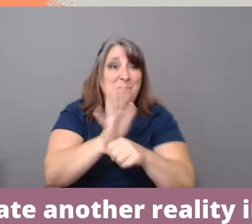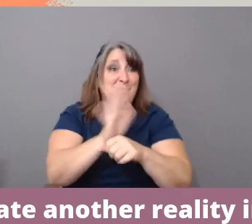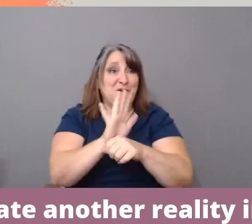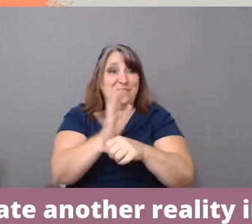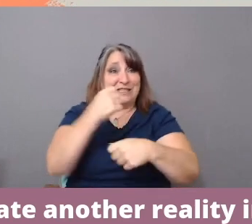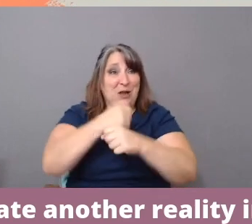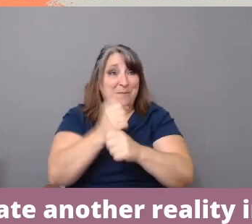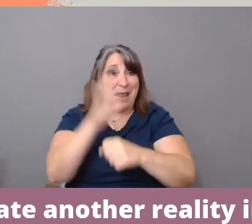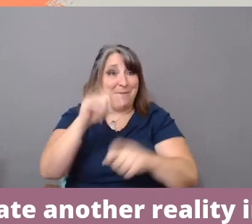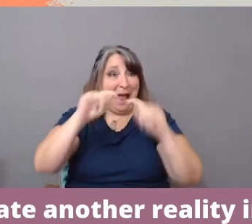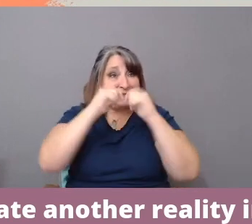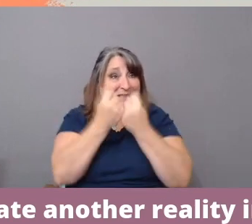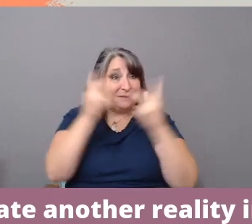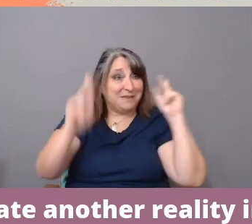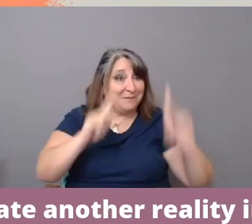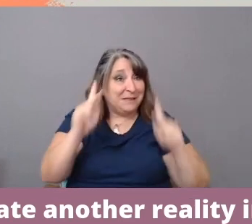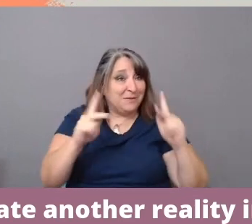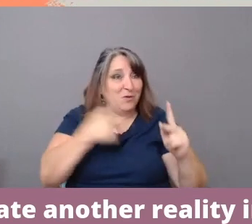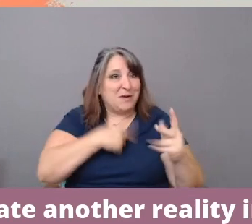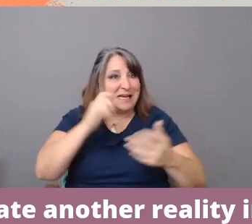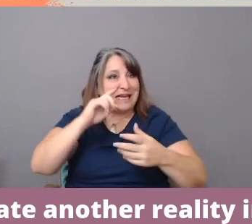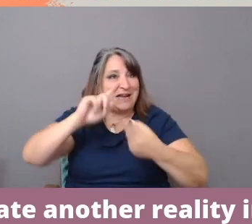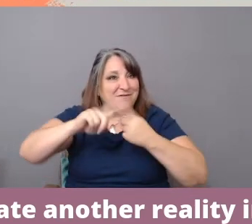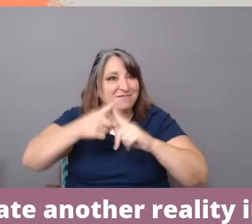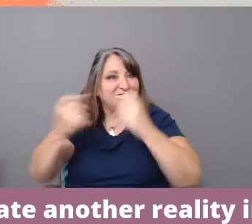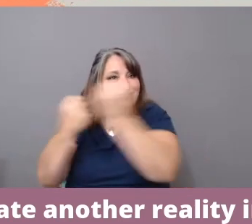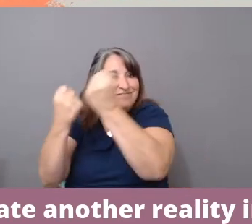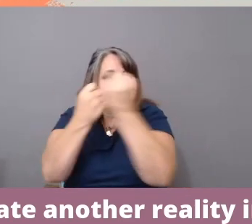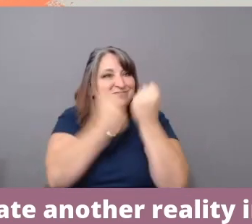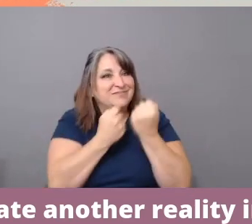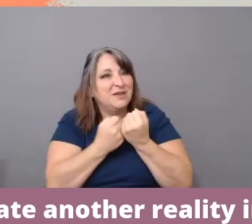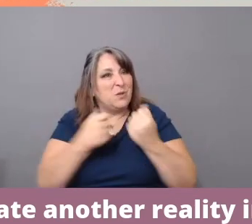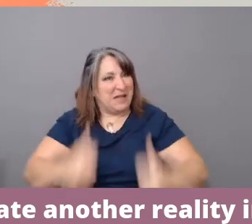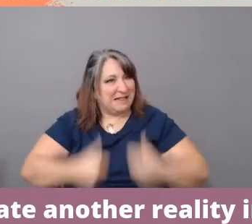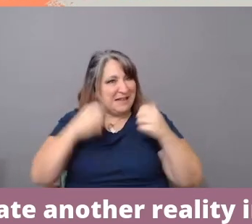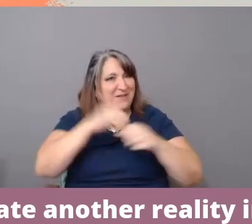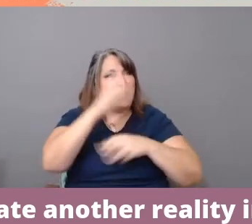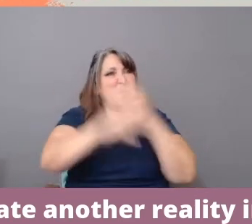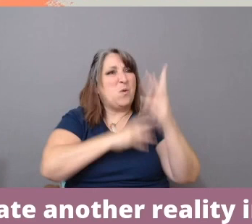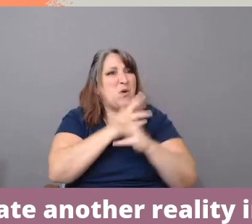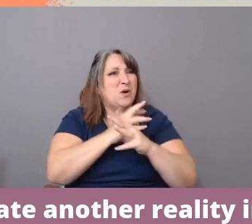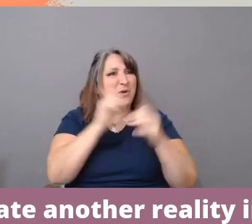we need allyship because we live in a world with all kinds of other people.